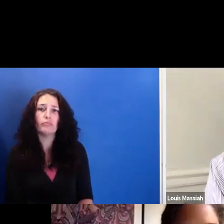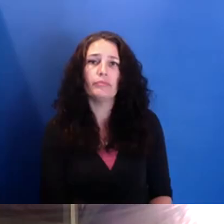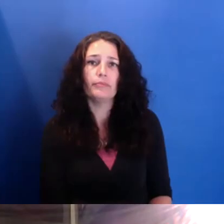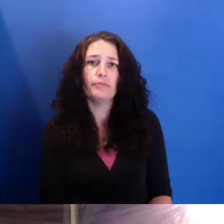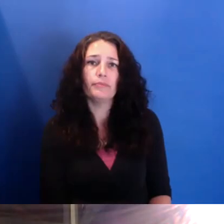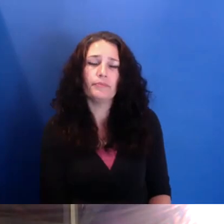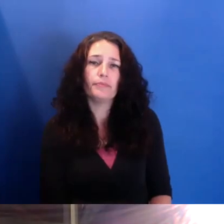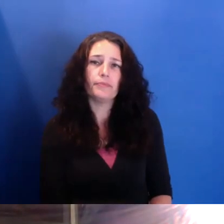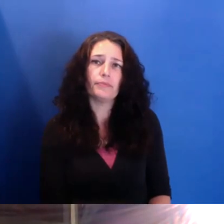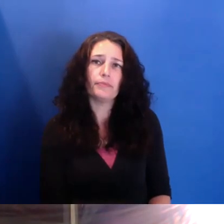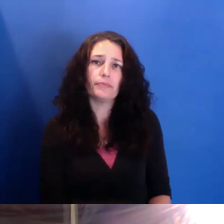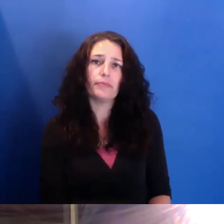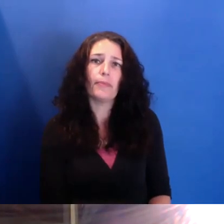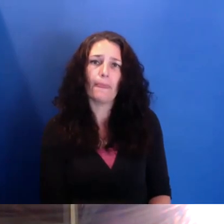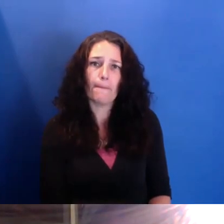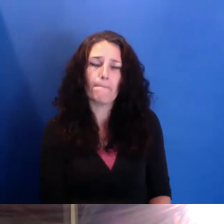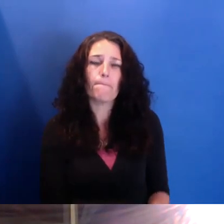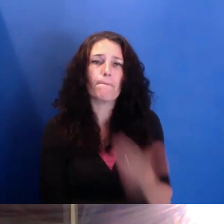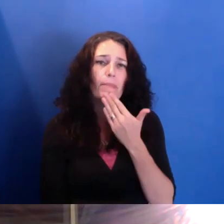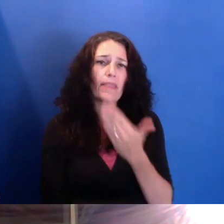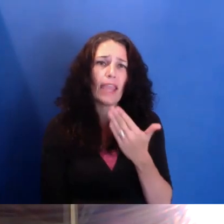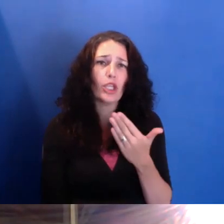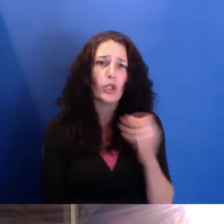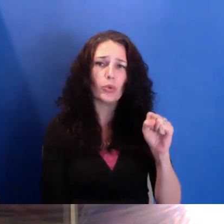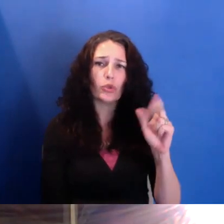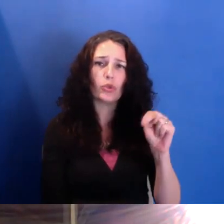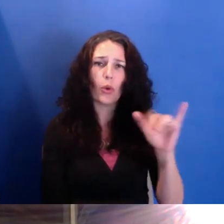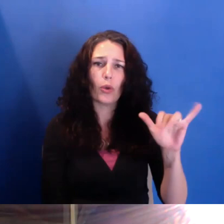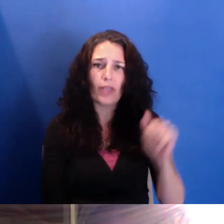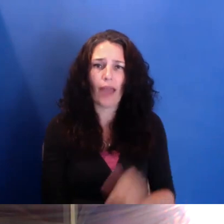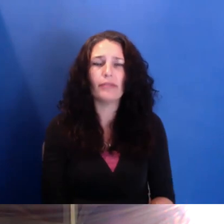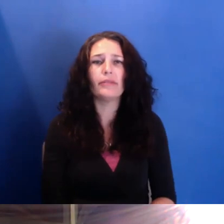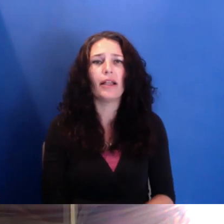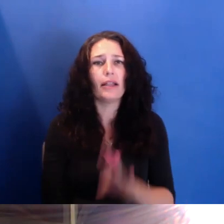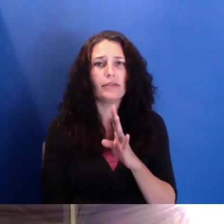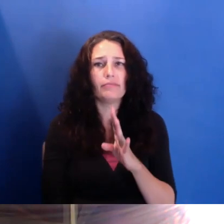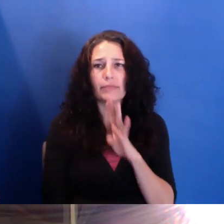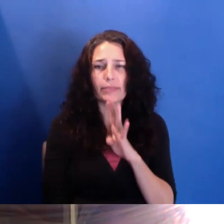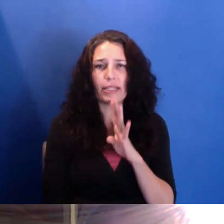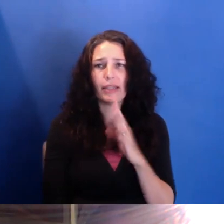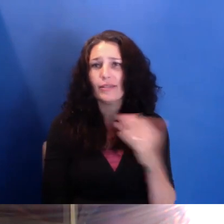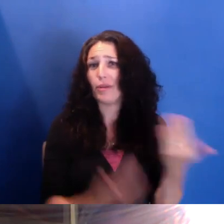Thank you both, and thank you, Charlin, for your question. So that-- that bring-- that-- we're